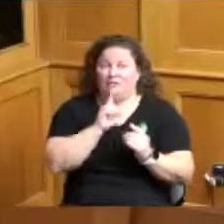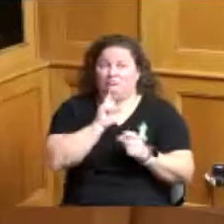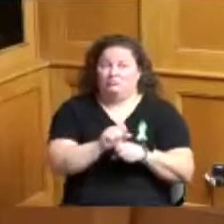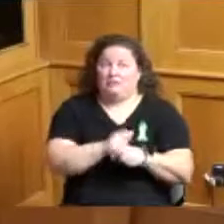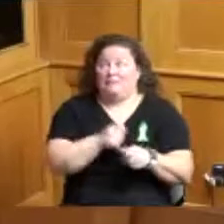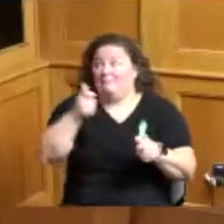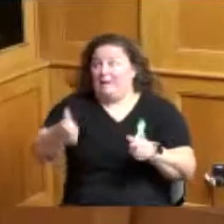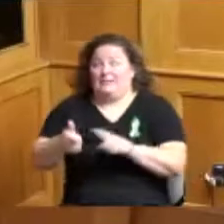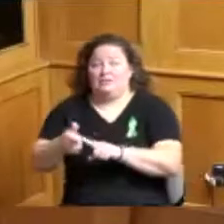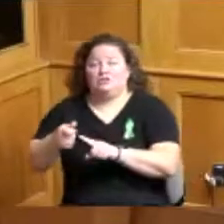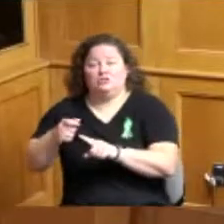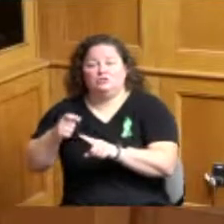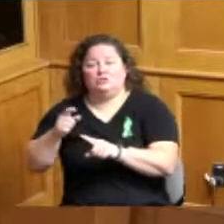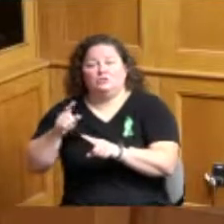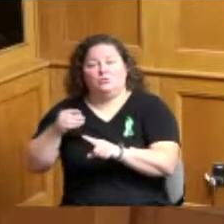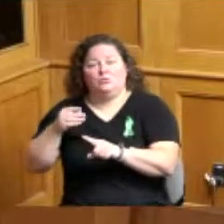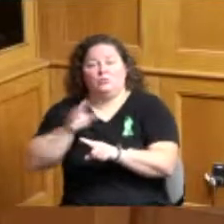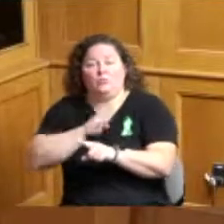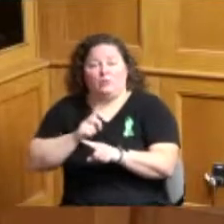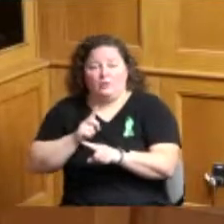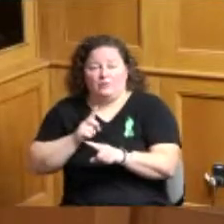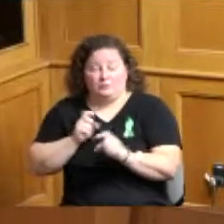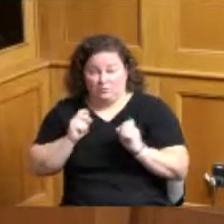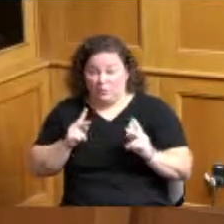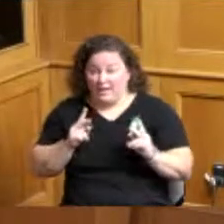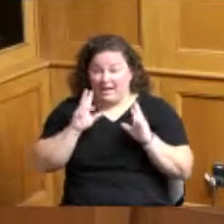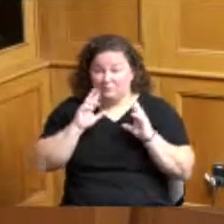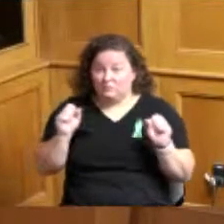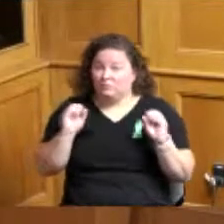okay no further discussion I'd like to make a motion to prove item number two